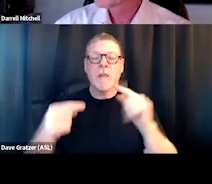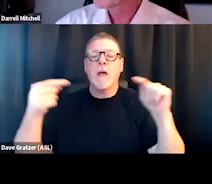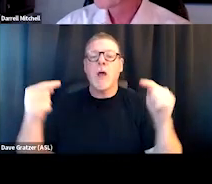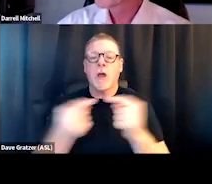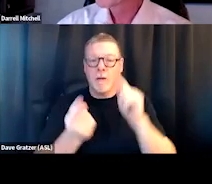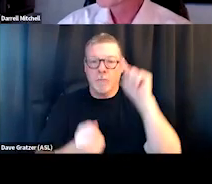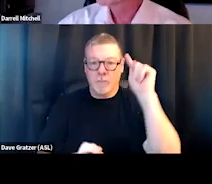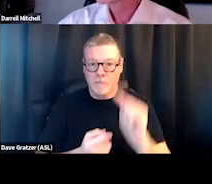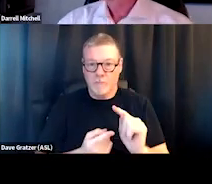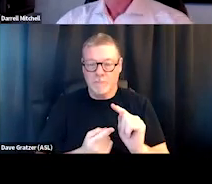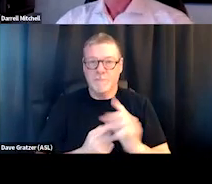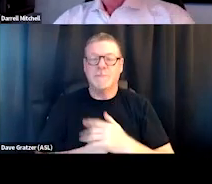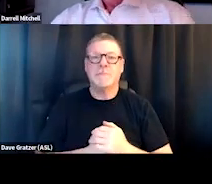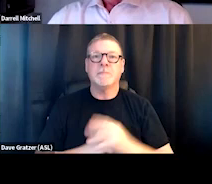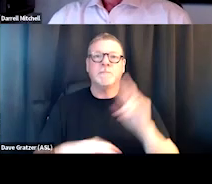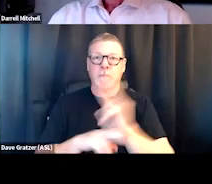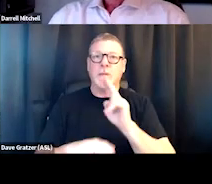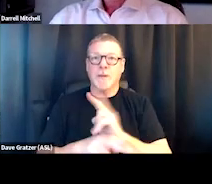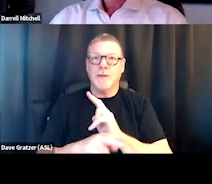by using safer smoking supplies.